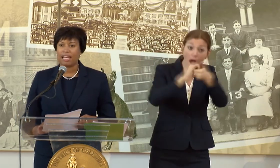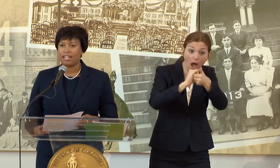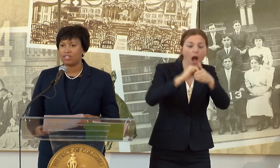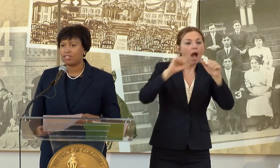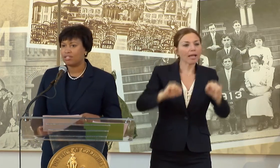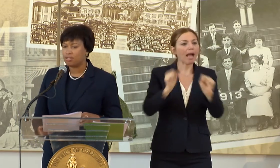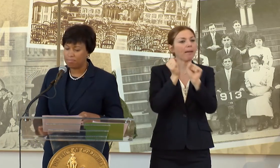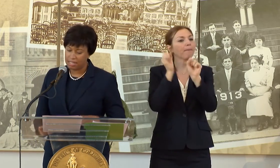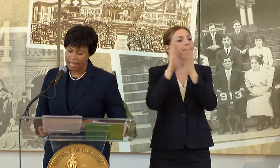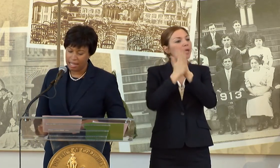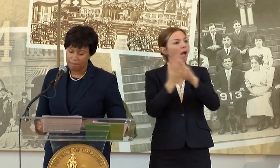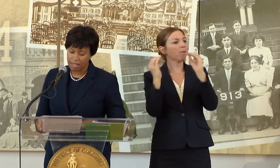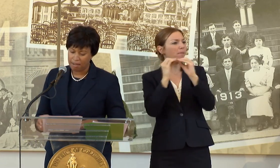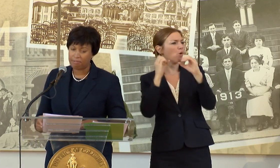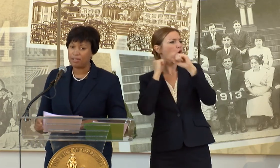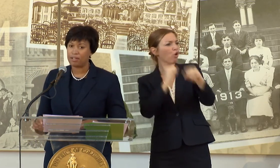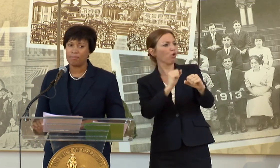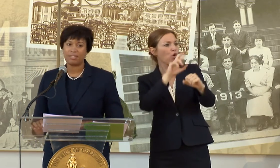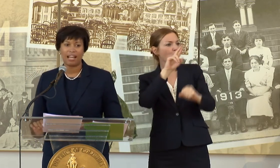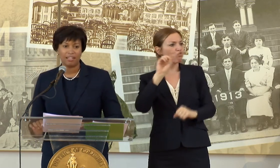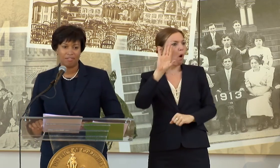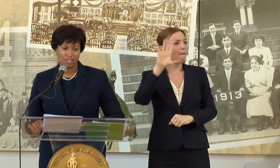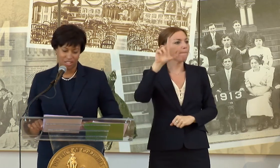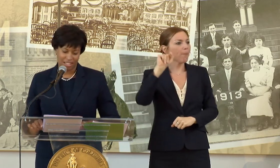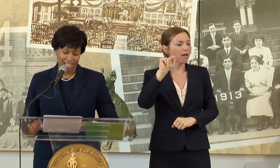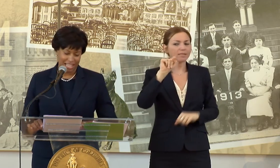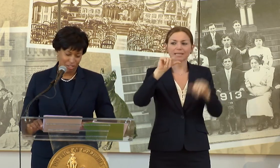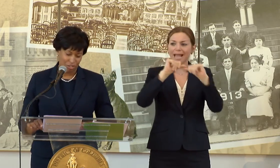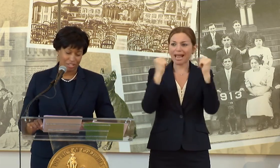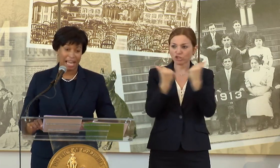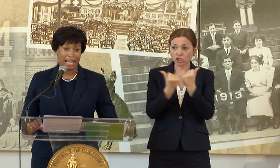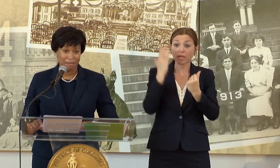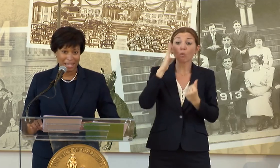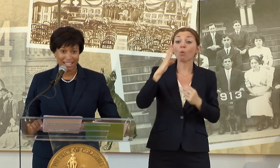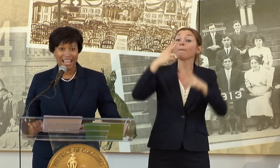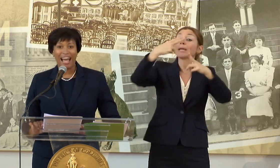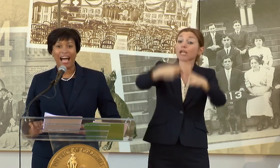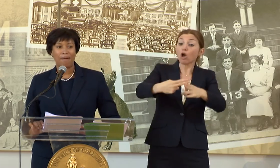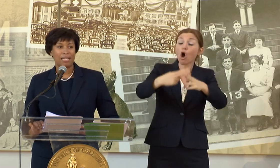THE AGENCY TO BE NAMED FILM, TELEVISION AND ENTERTAINMENT,